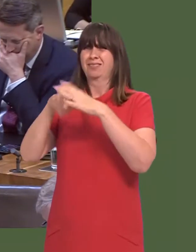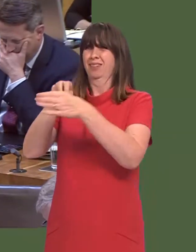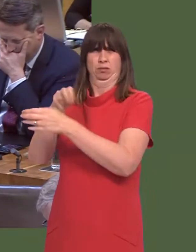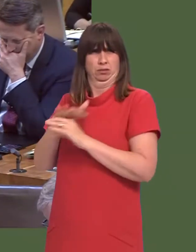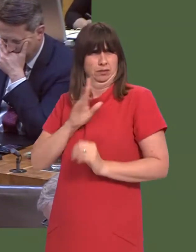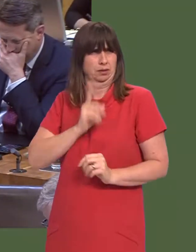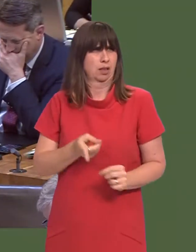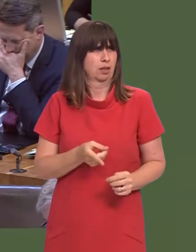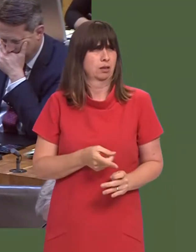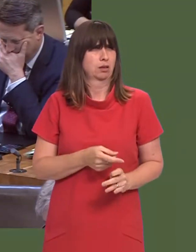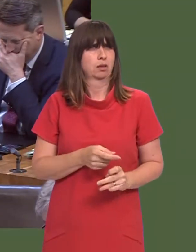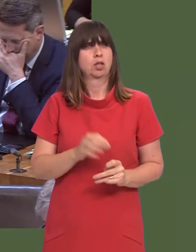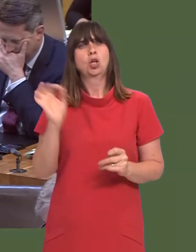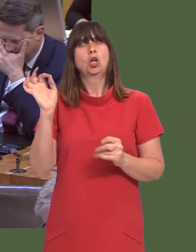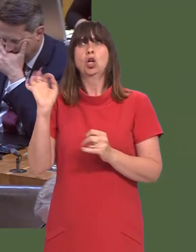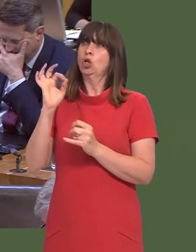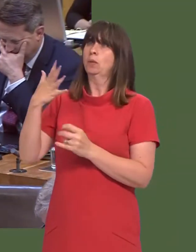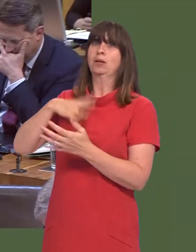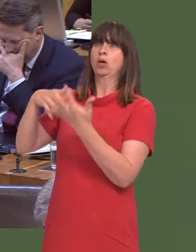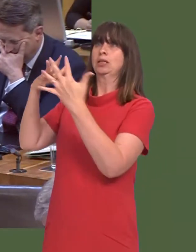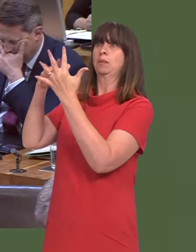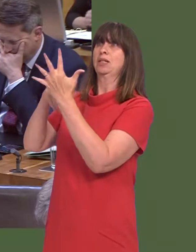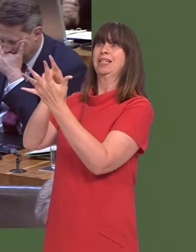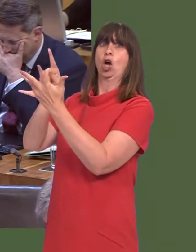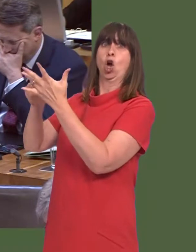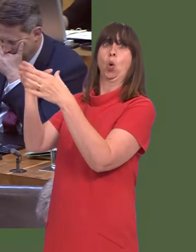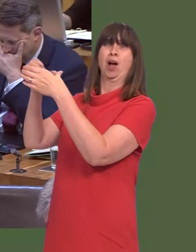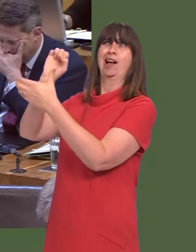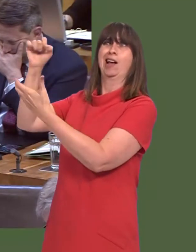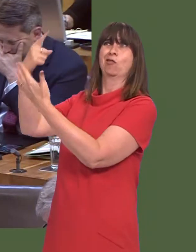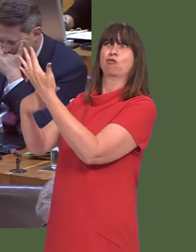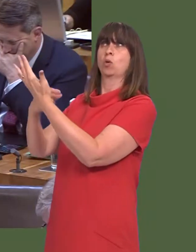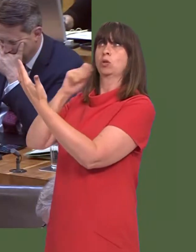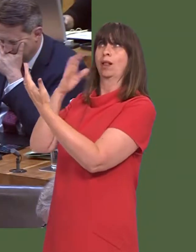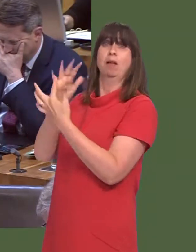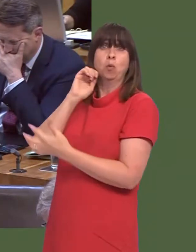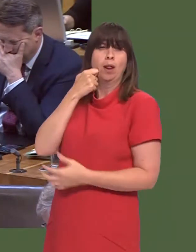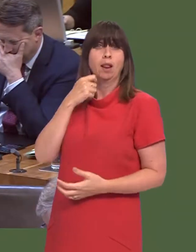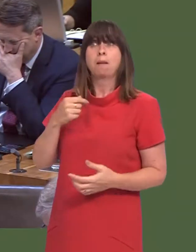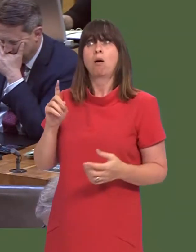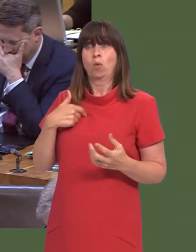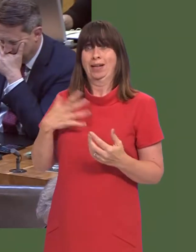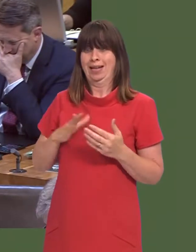Yes, weíre leaving. Yes, nobody wants WTO rules to apply, but they will apply unless there is at least a